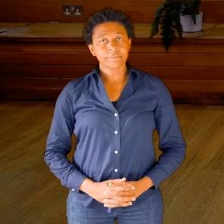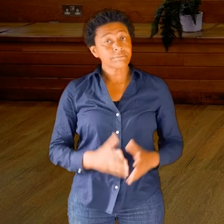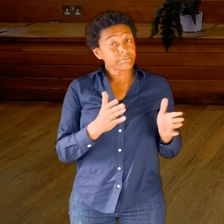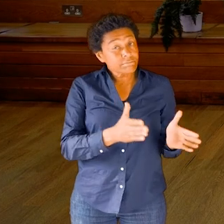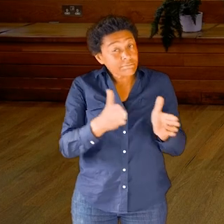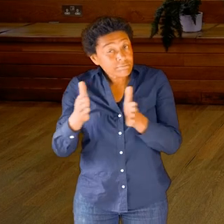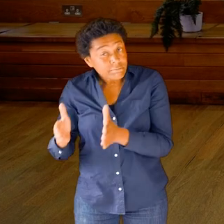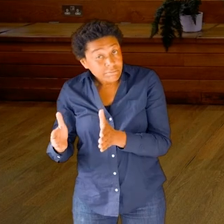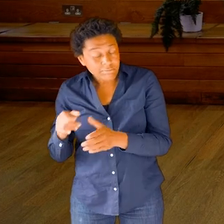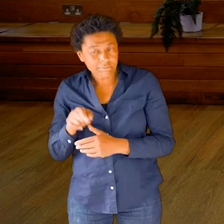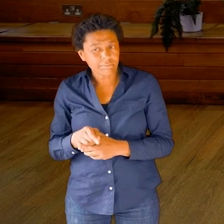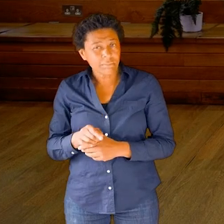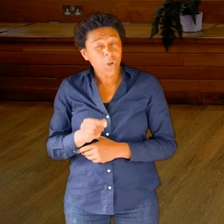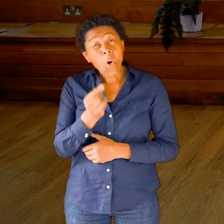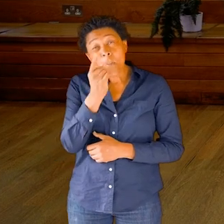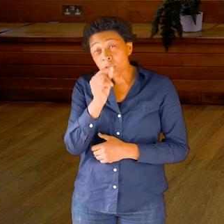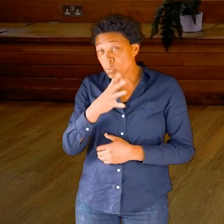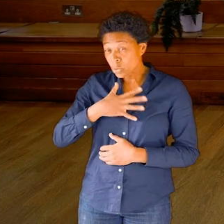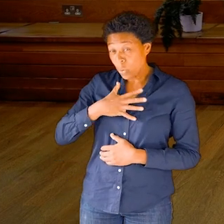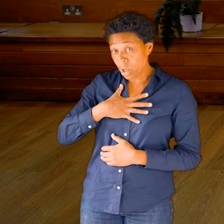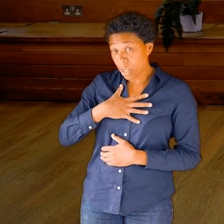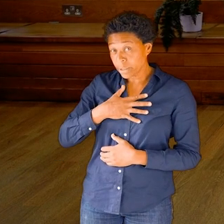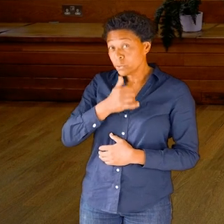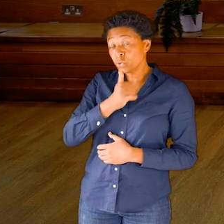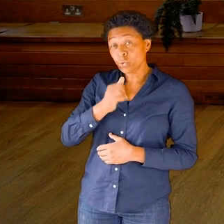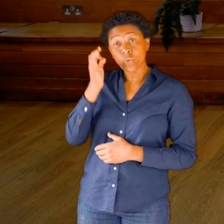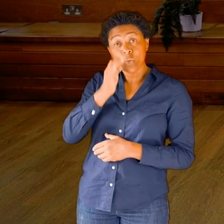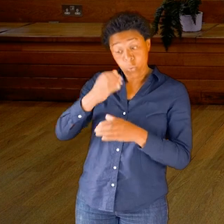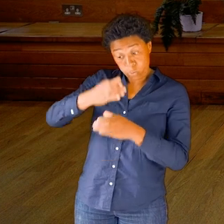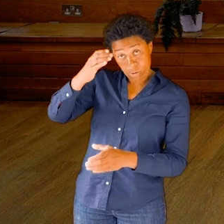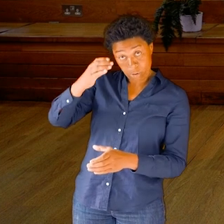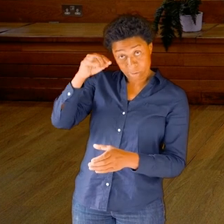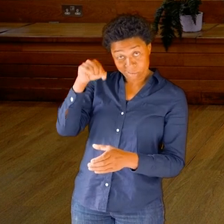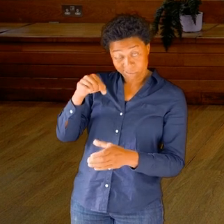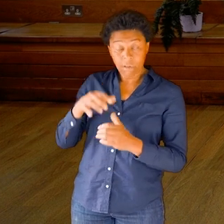For the next part, you may like to take your hot water bottle if you have one.